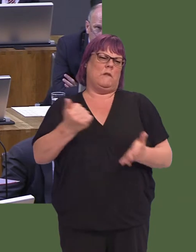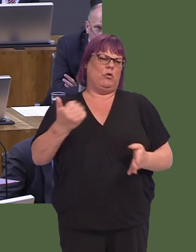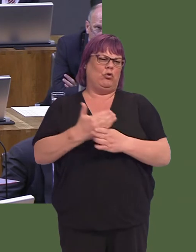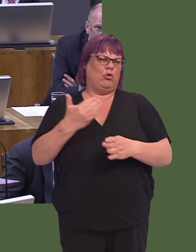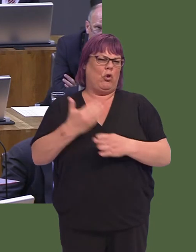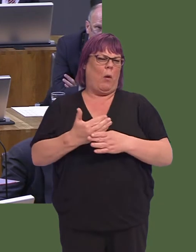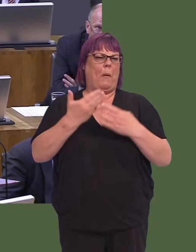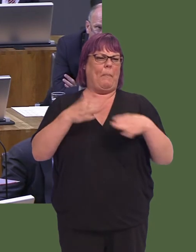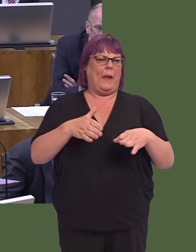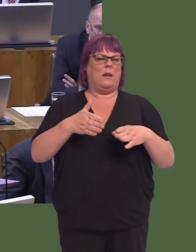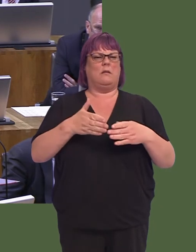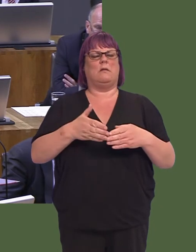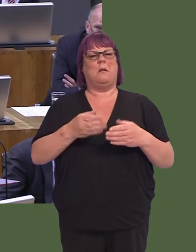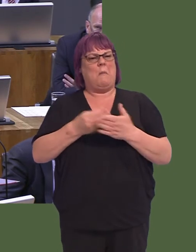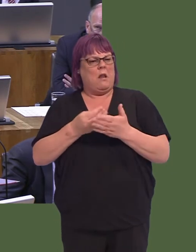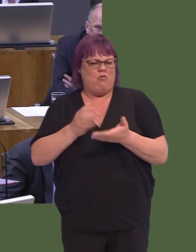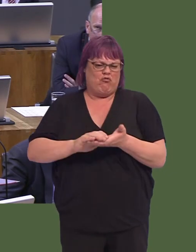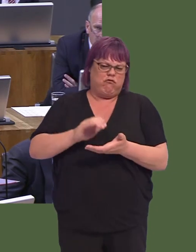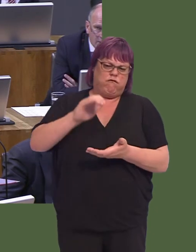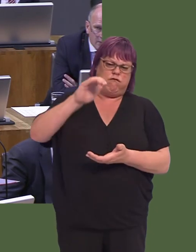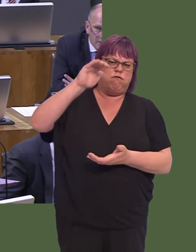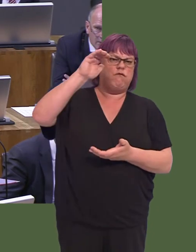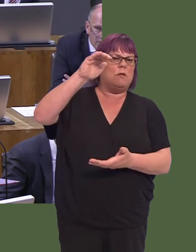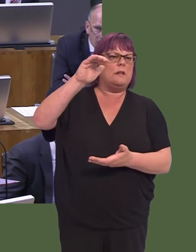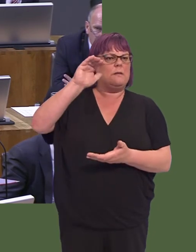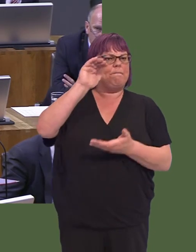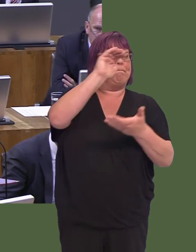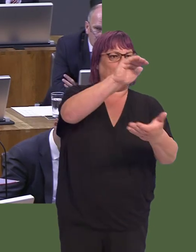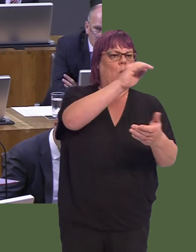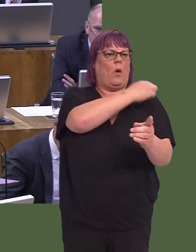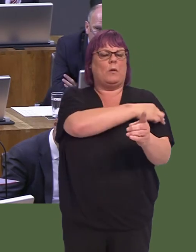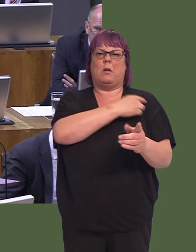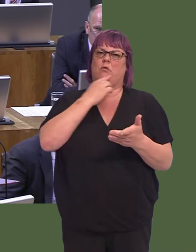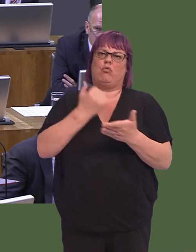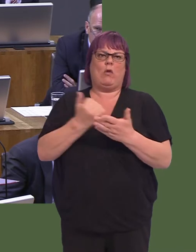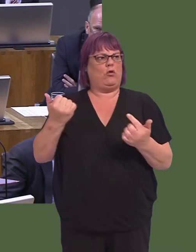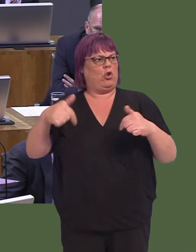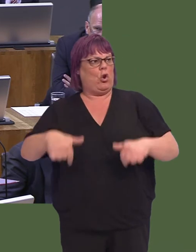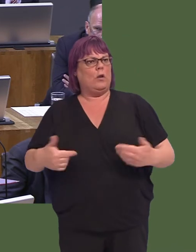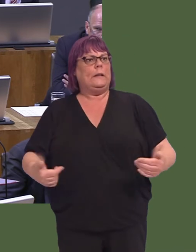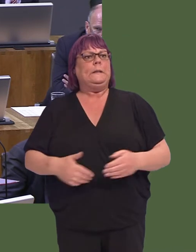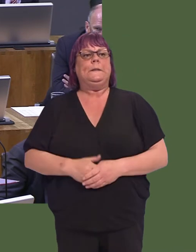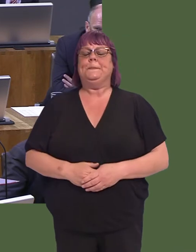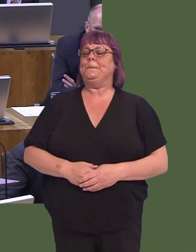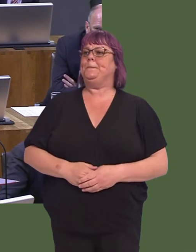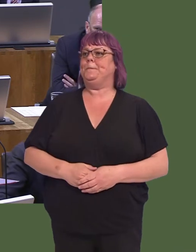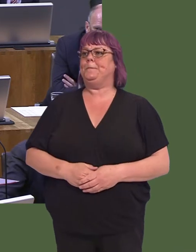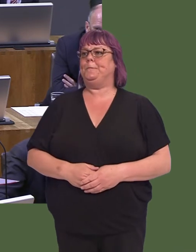She's done a fantastic job in raising so much money, and it's great to know that she's here.